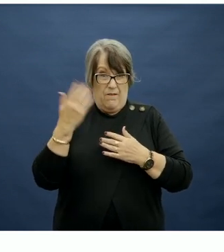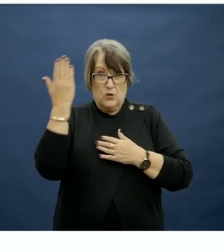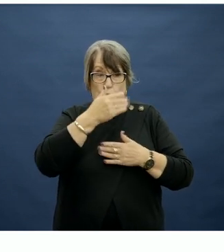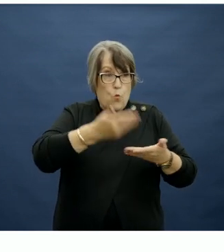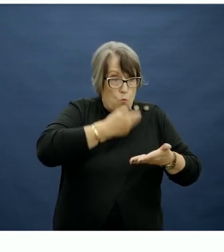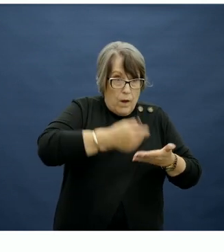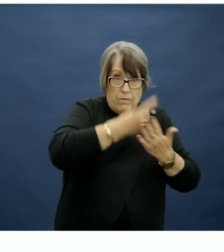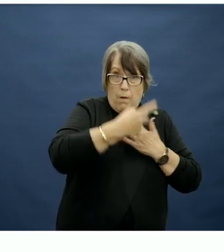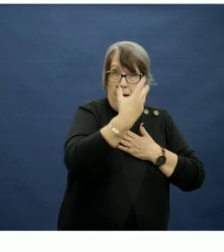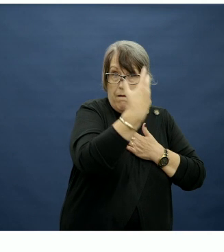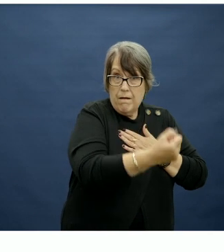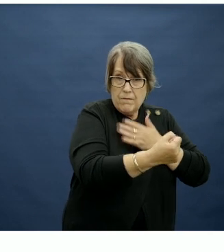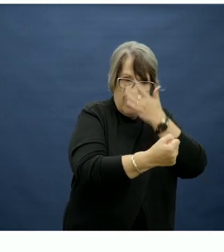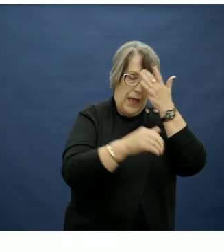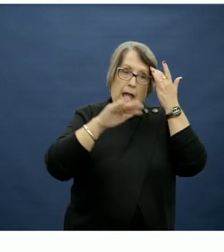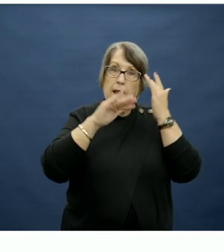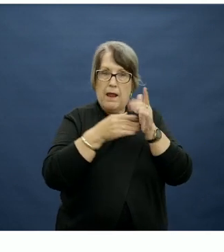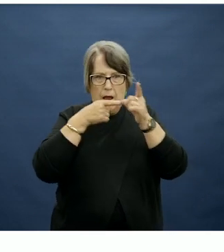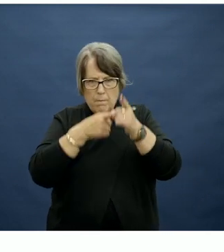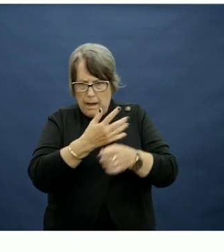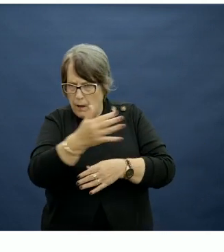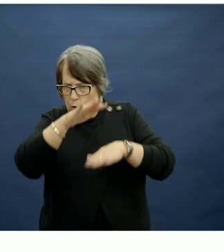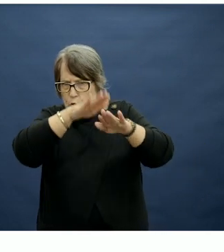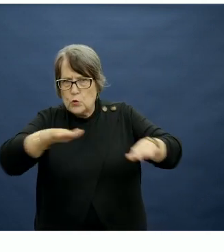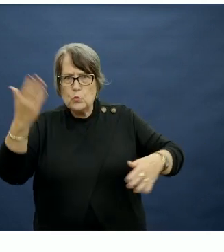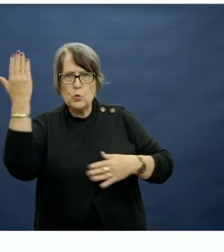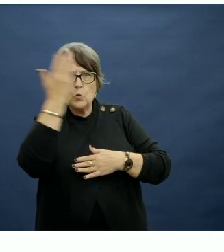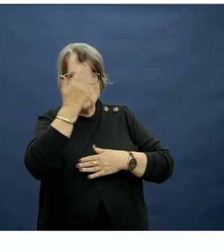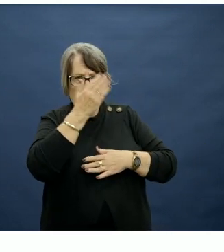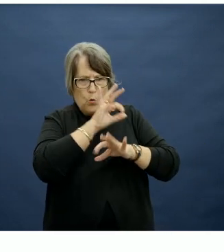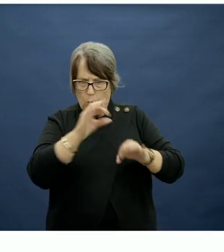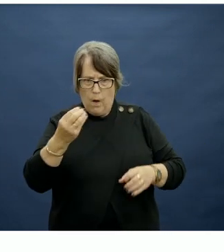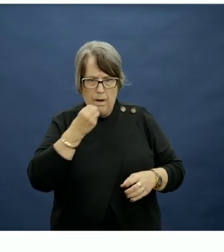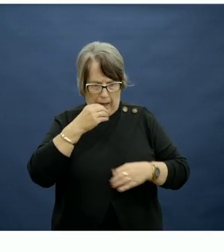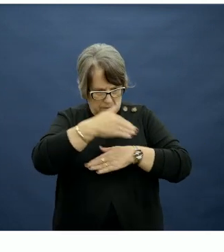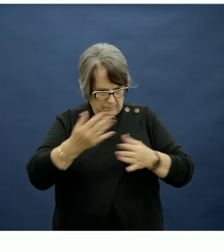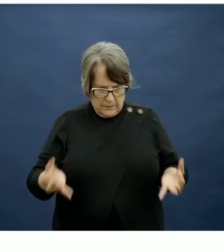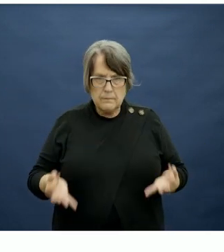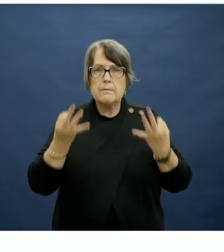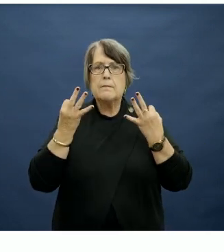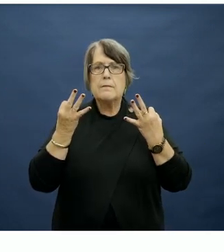programs but now, based on the number of children at school with no lunch, these food relief